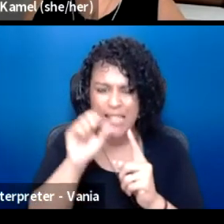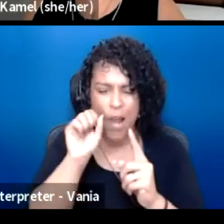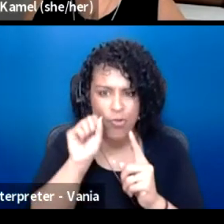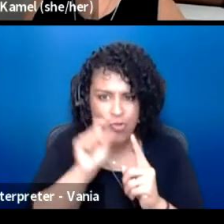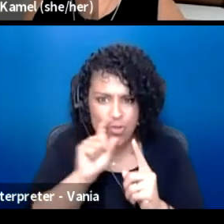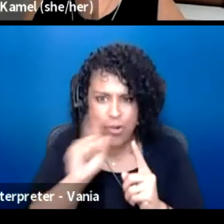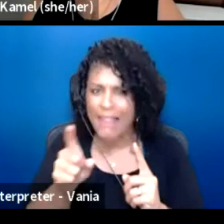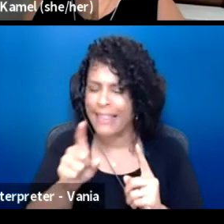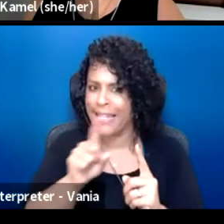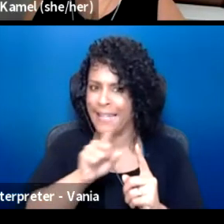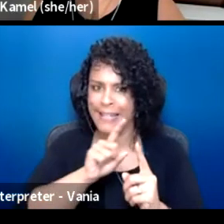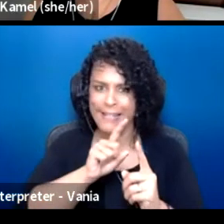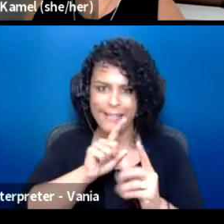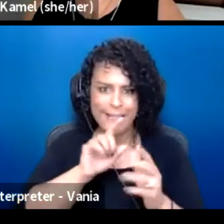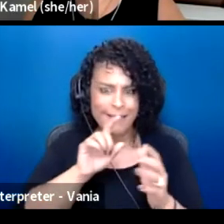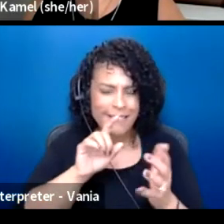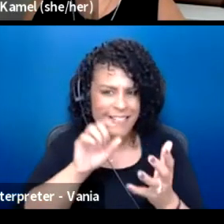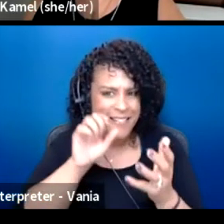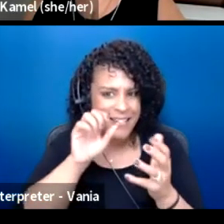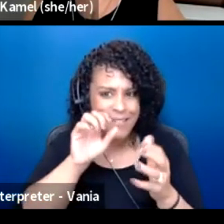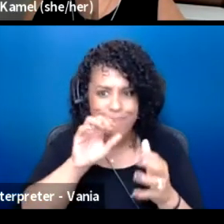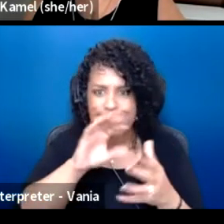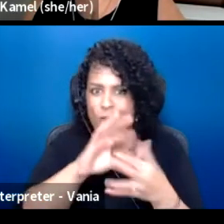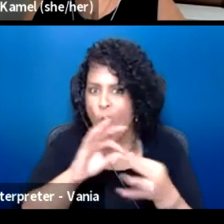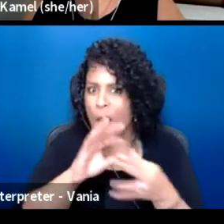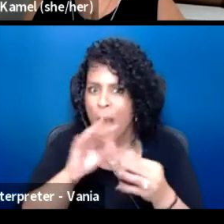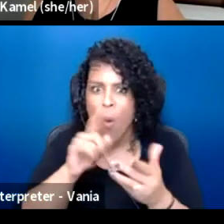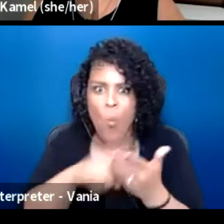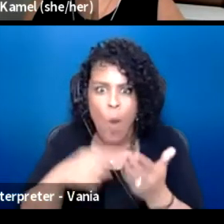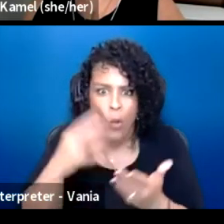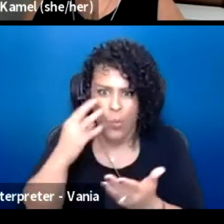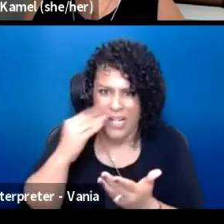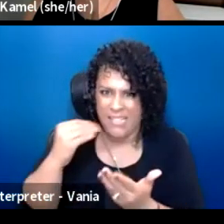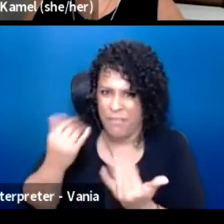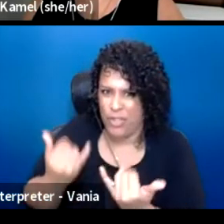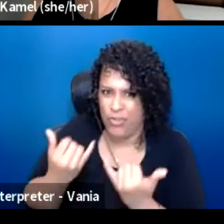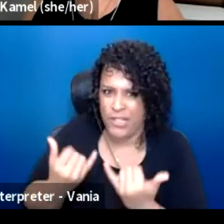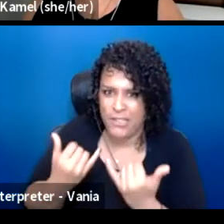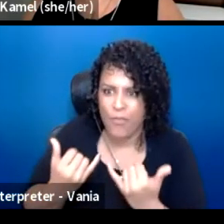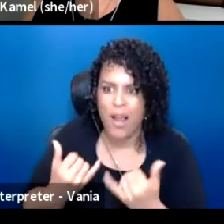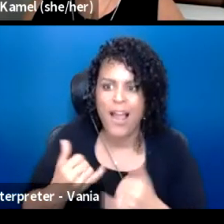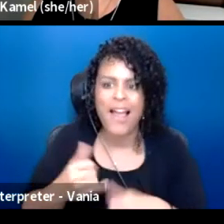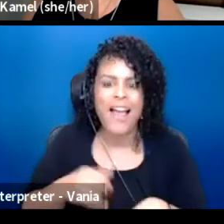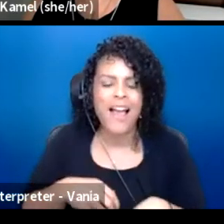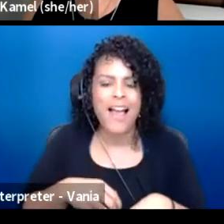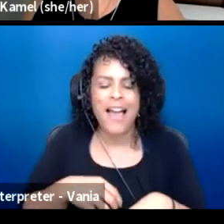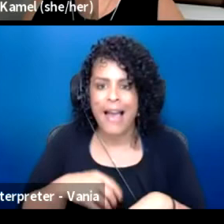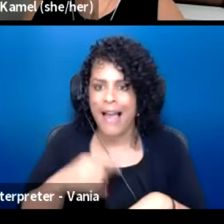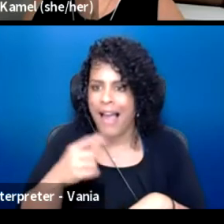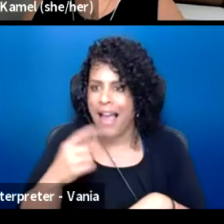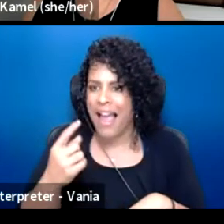what we're going through. Because I use words I feel like, gosh, no. There's another nuance there. These are challenging times.